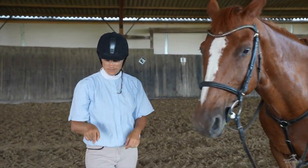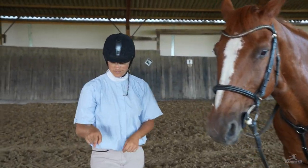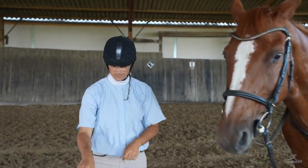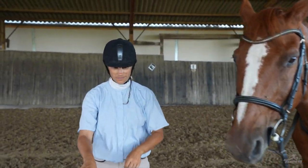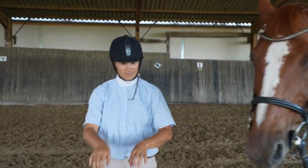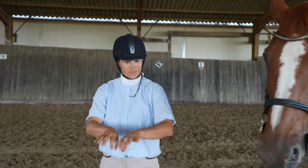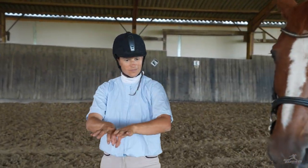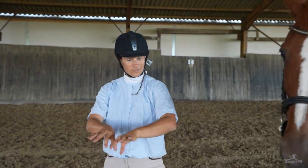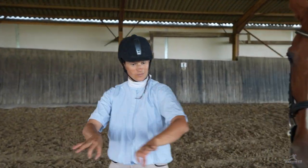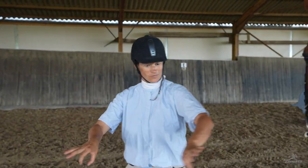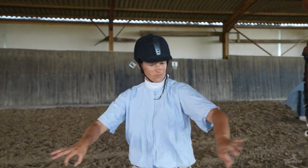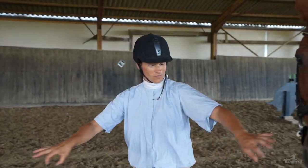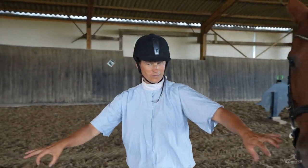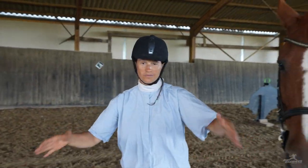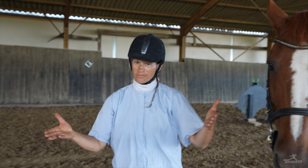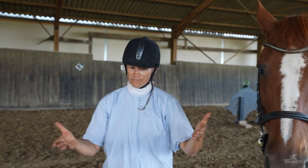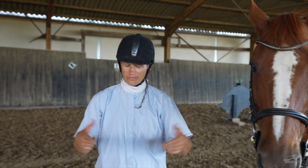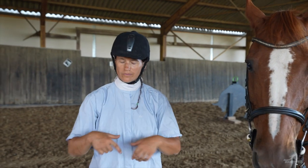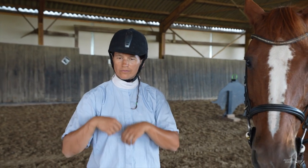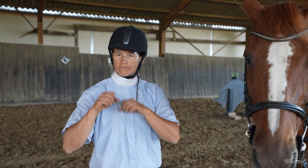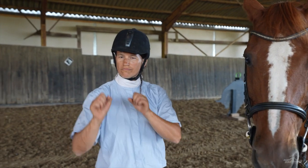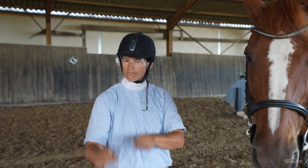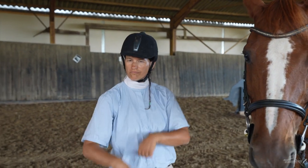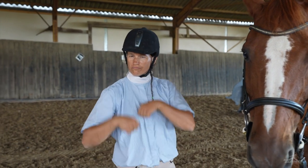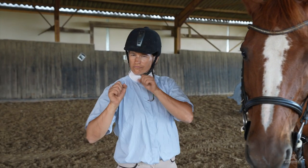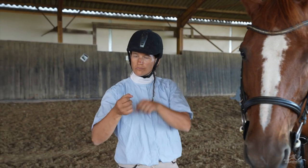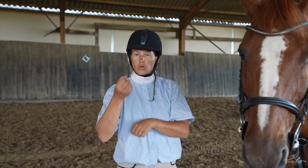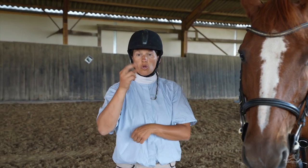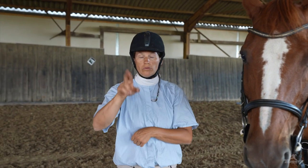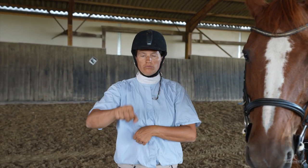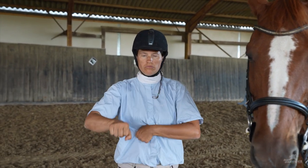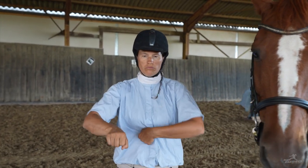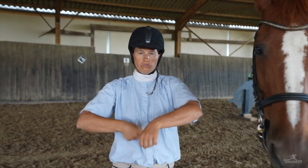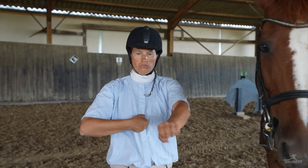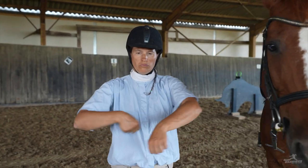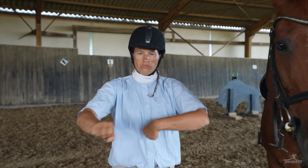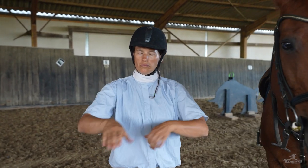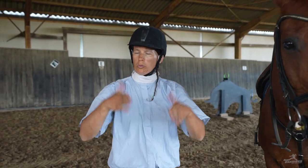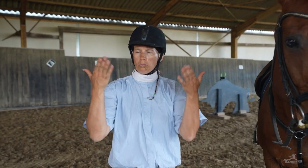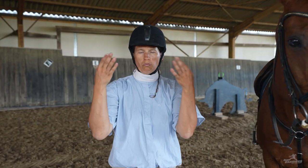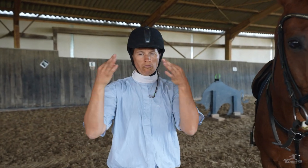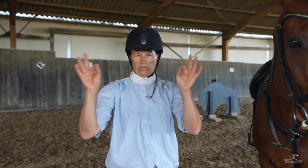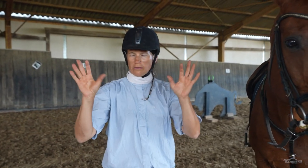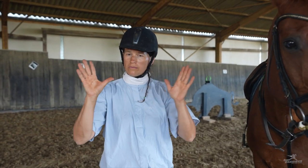The next phase is show jumping. Horses can approach the jump at a gallop or canter,